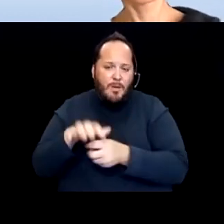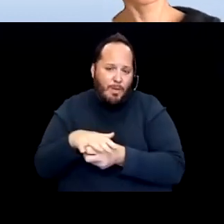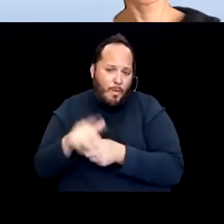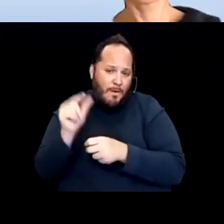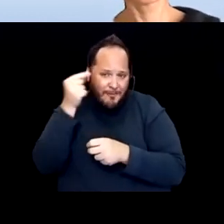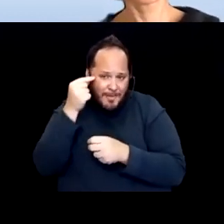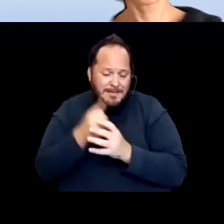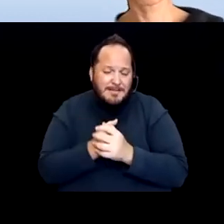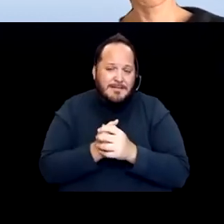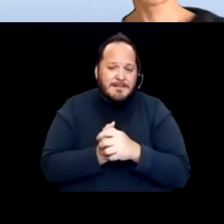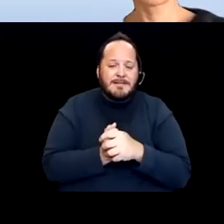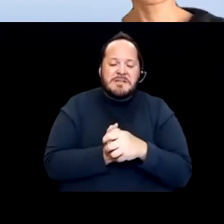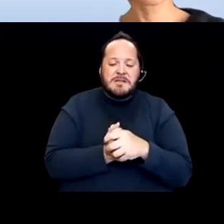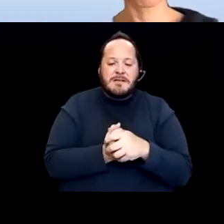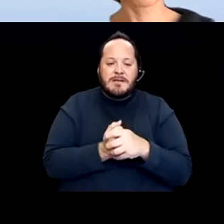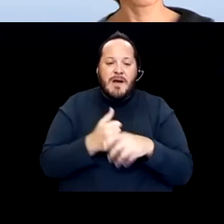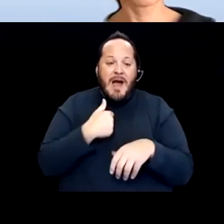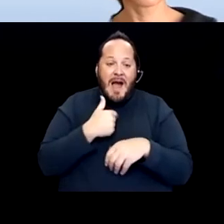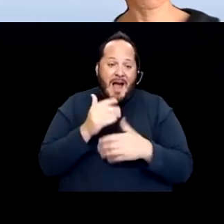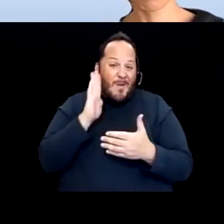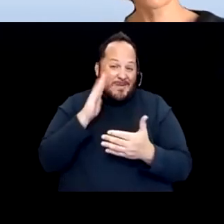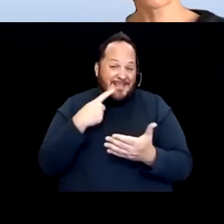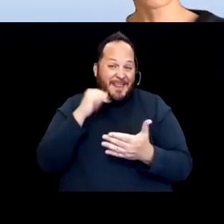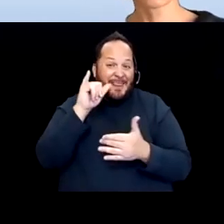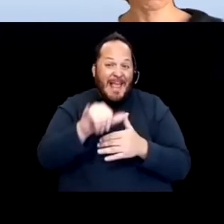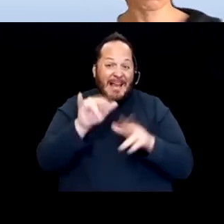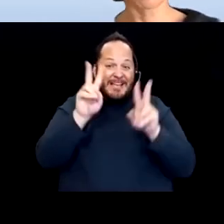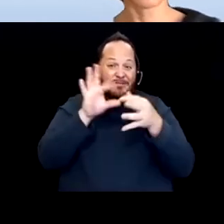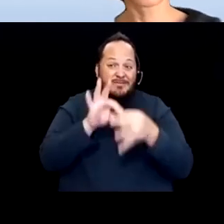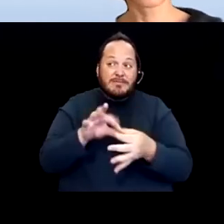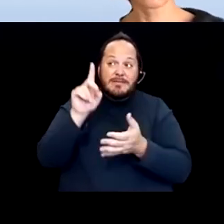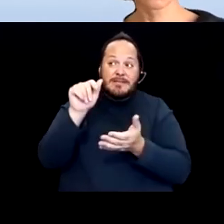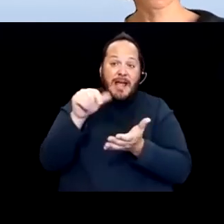So I would say that whole issue of data and kind of accounting for the gaps